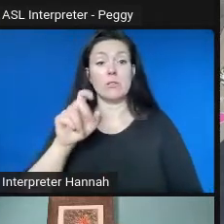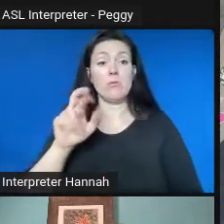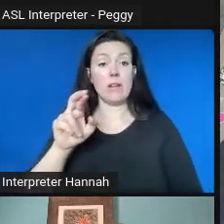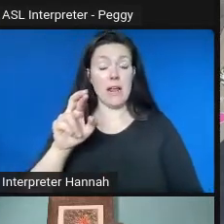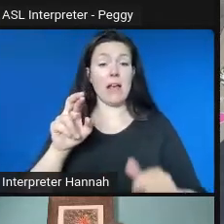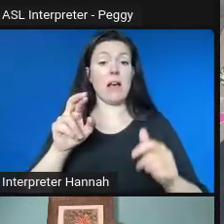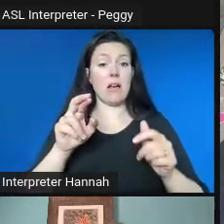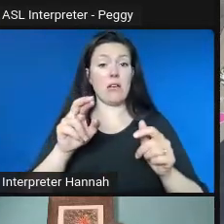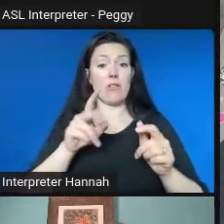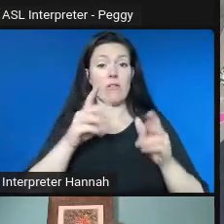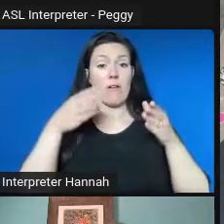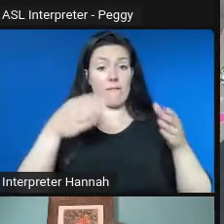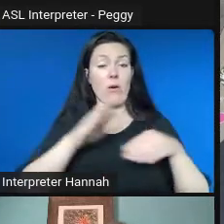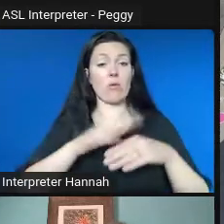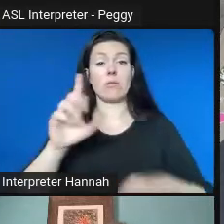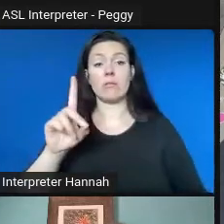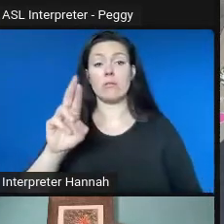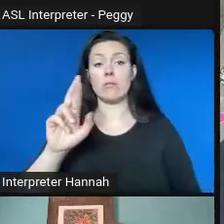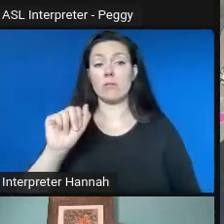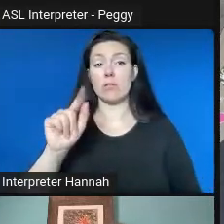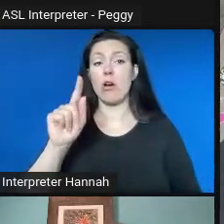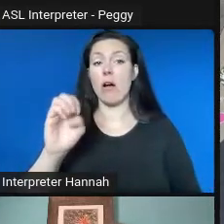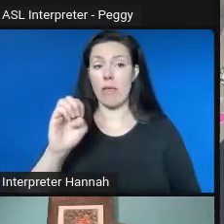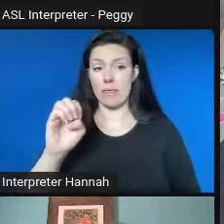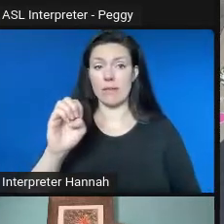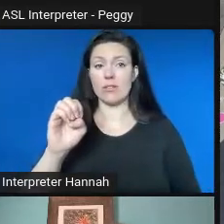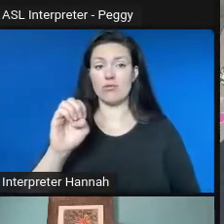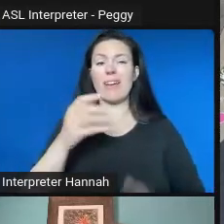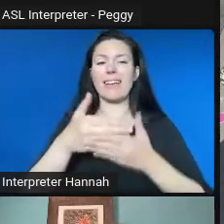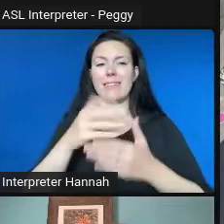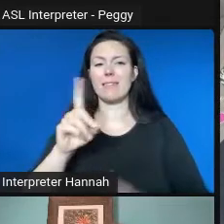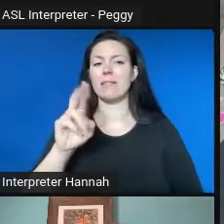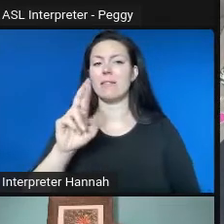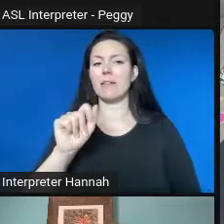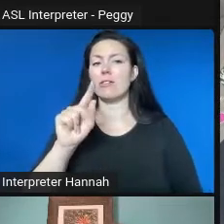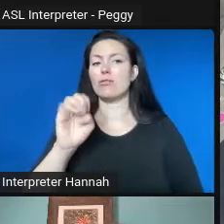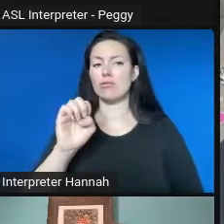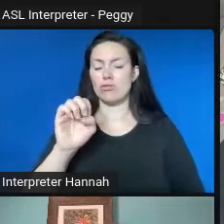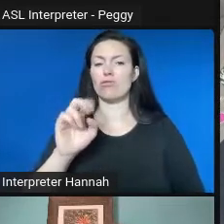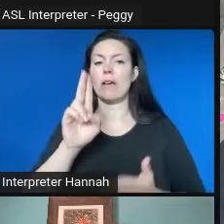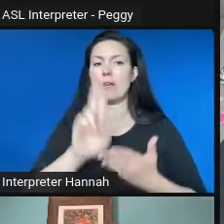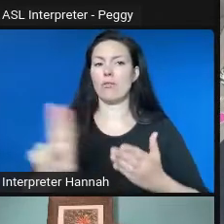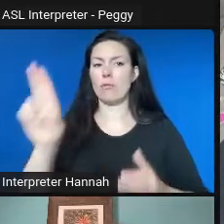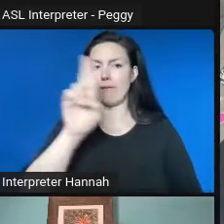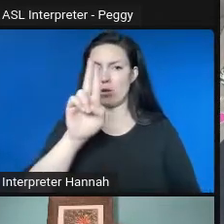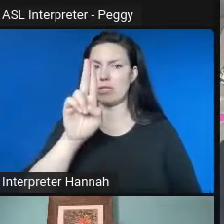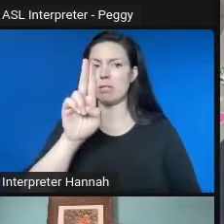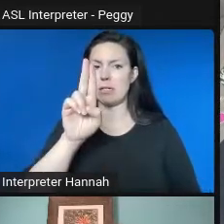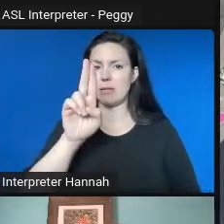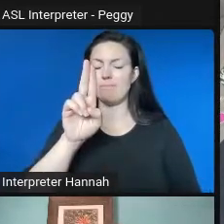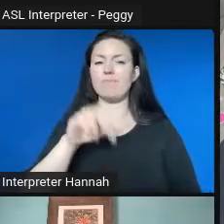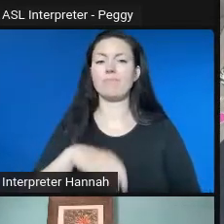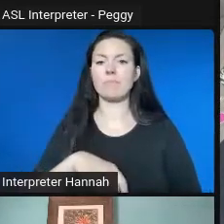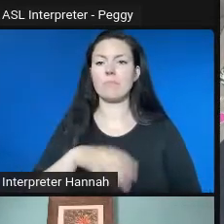neighborhood, which surrounds Drake University and is one of the four where we are working.